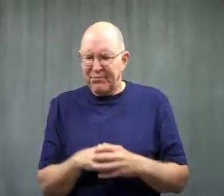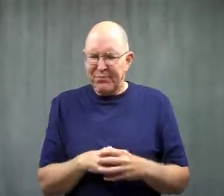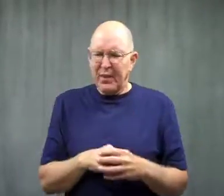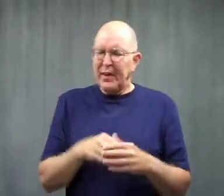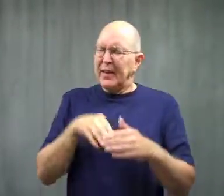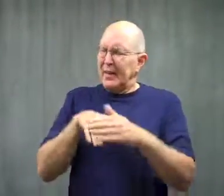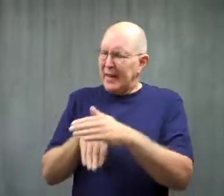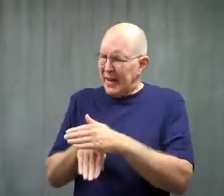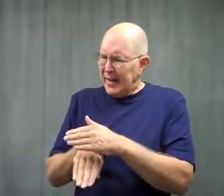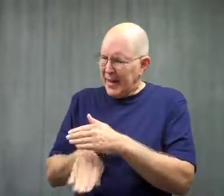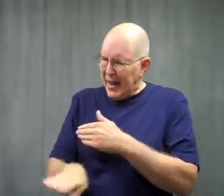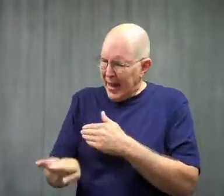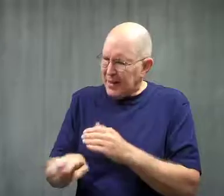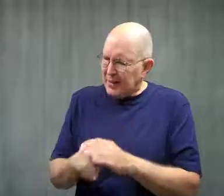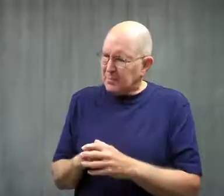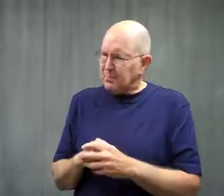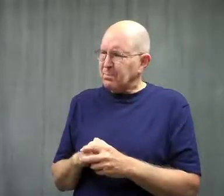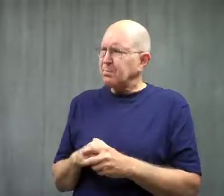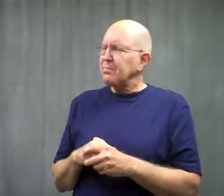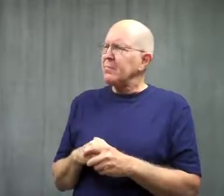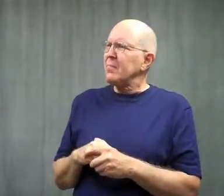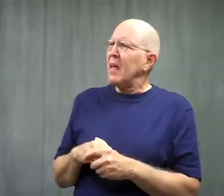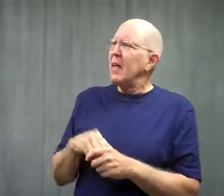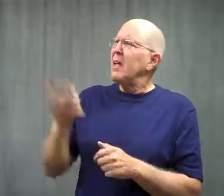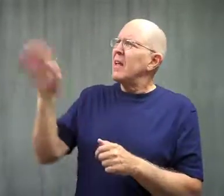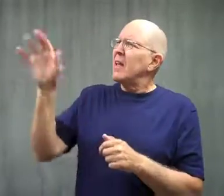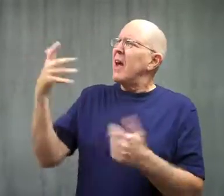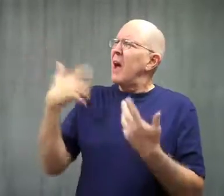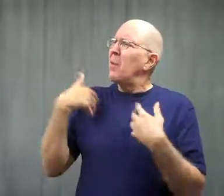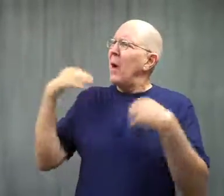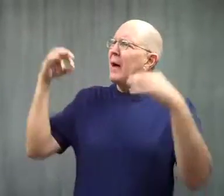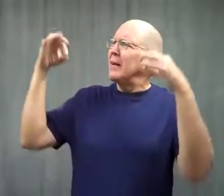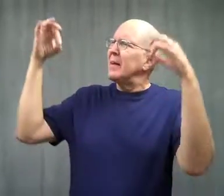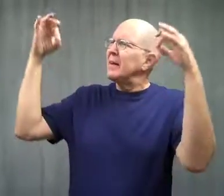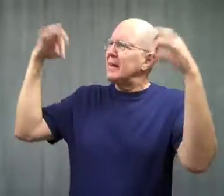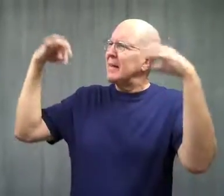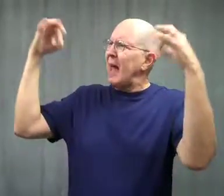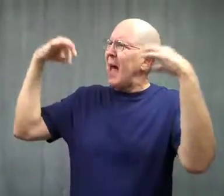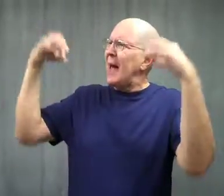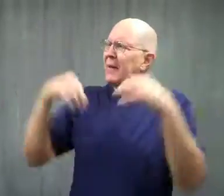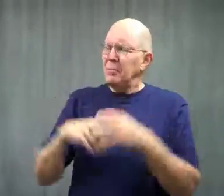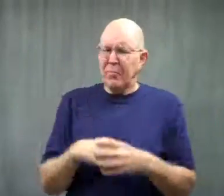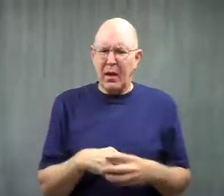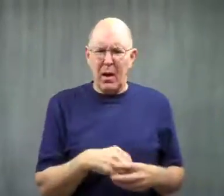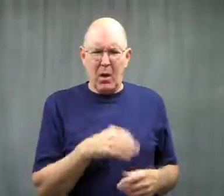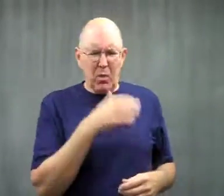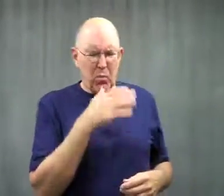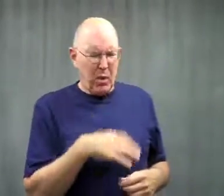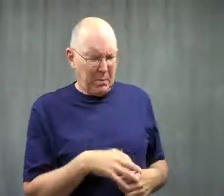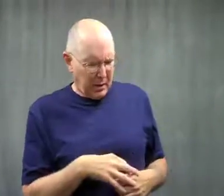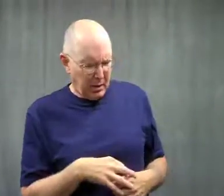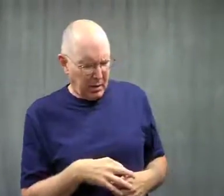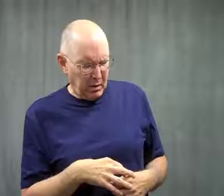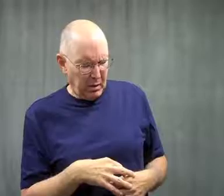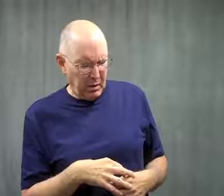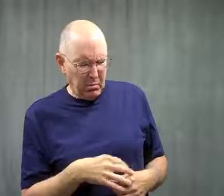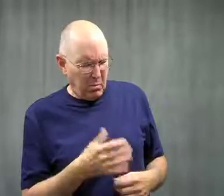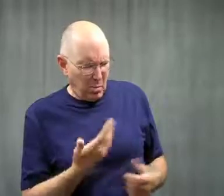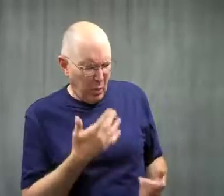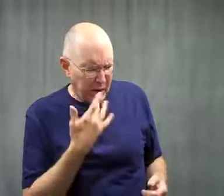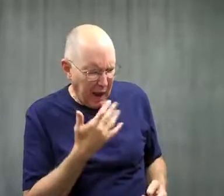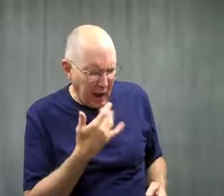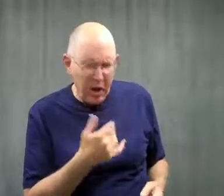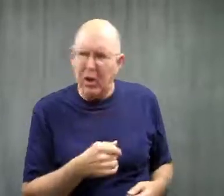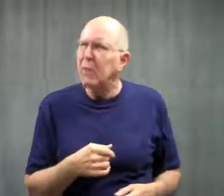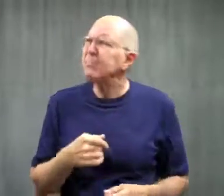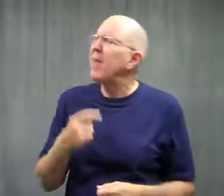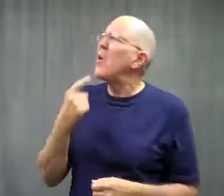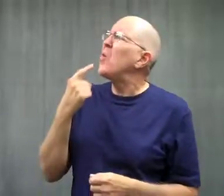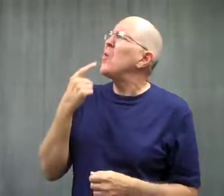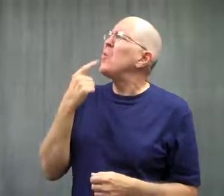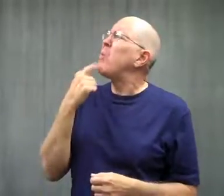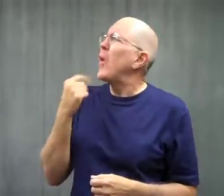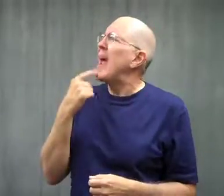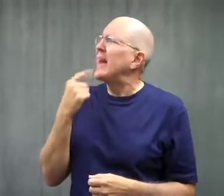She went in, and said, "I want my hair dyed."